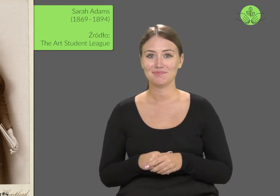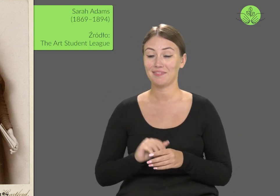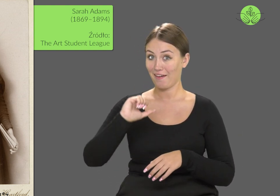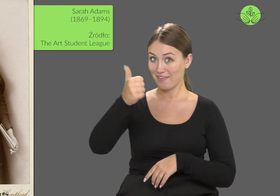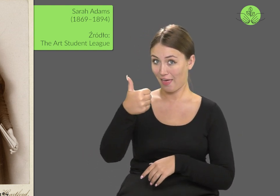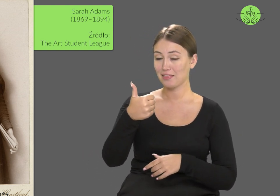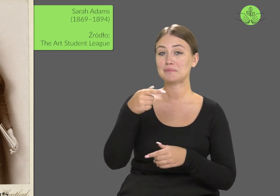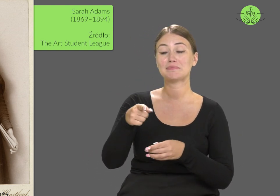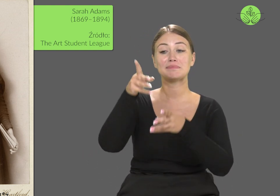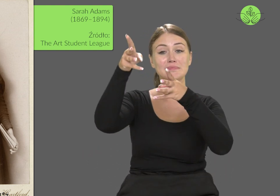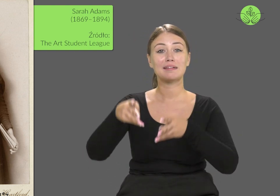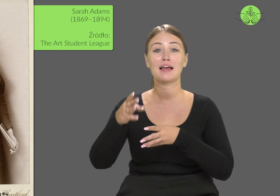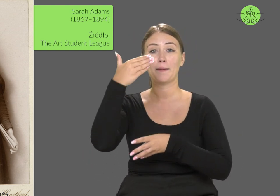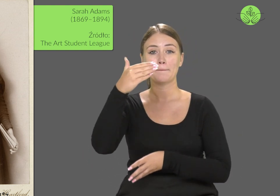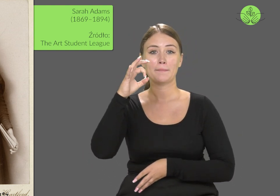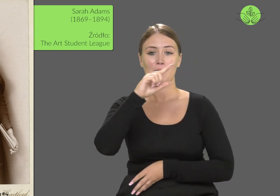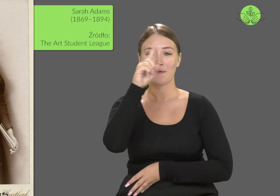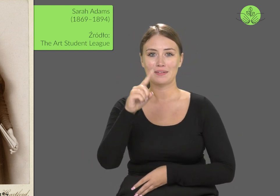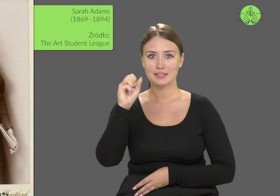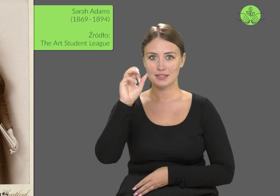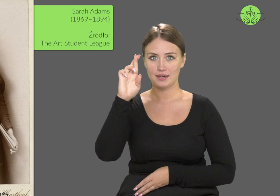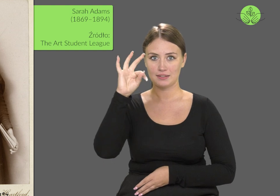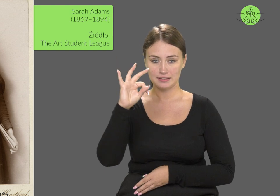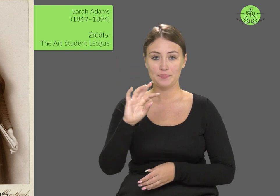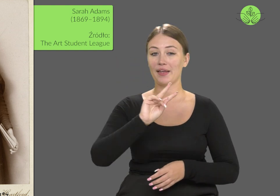One of them is of Mozart,